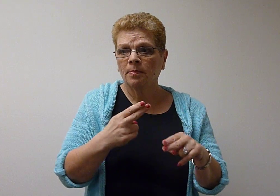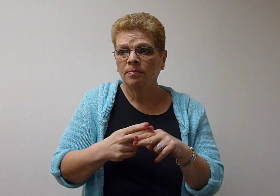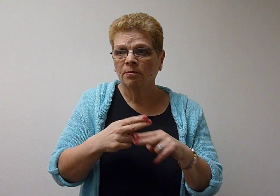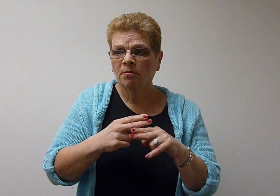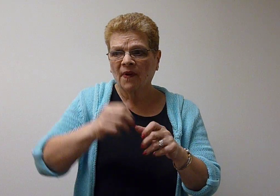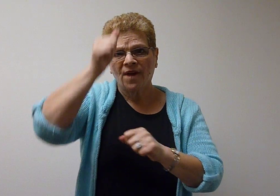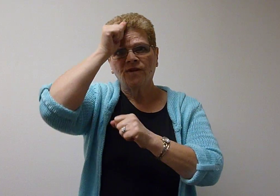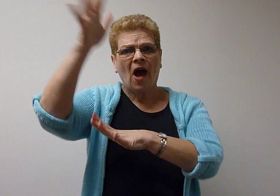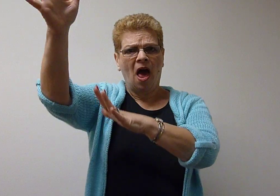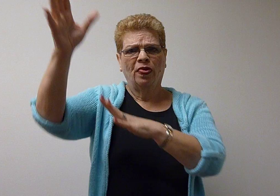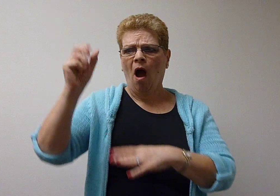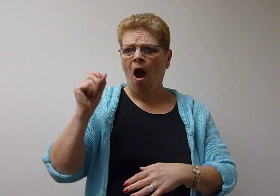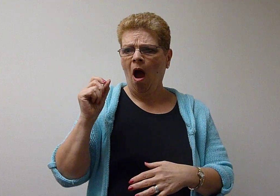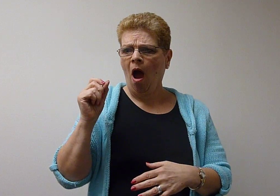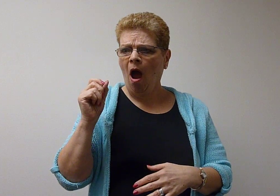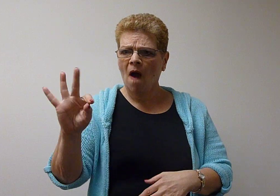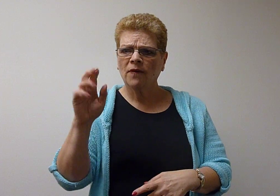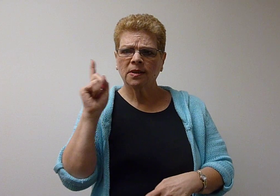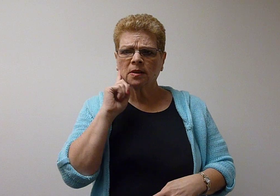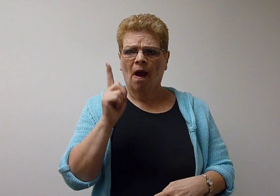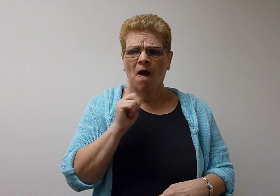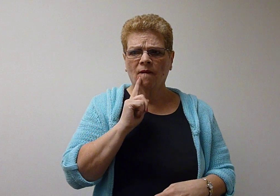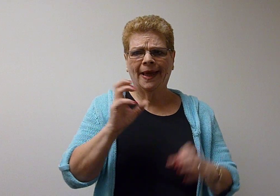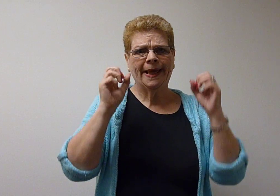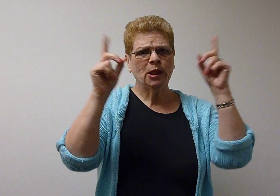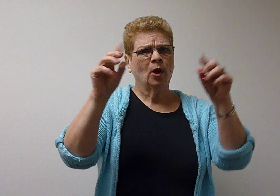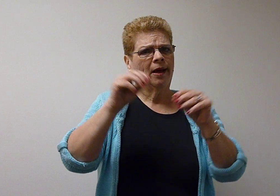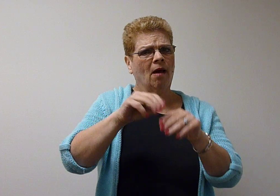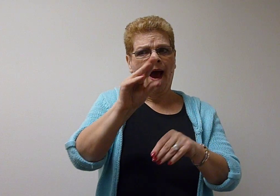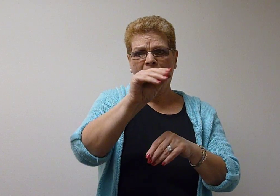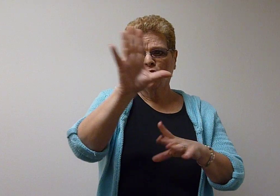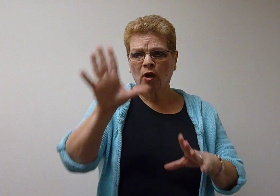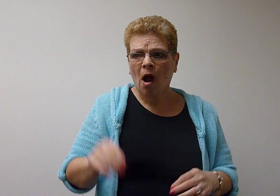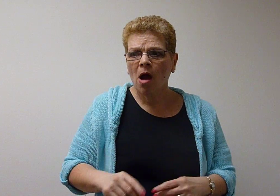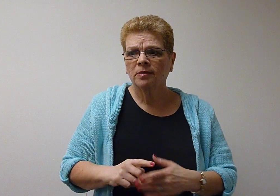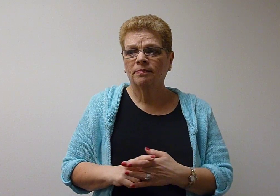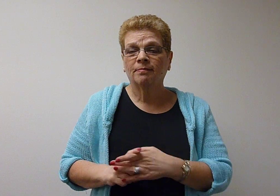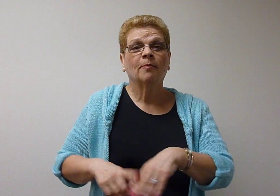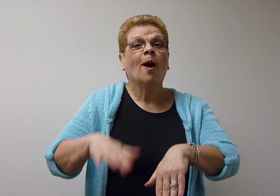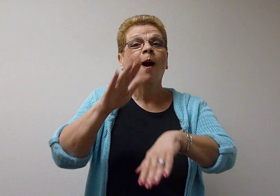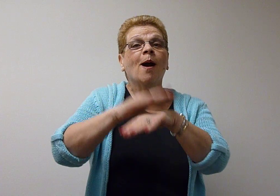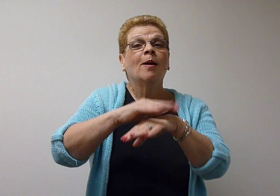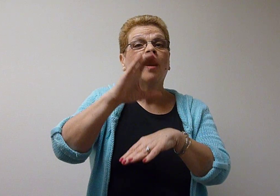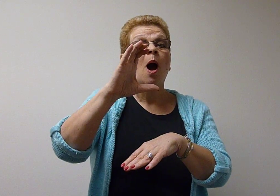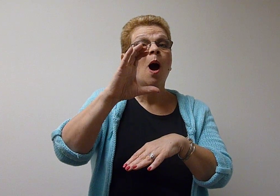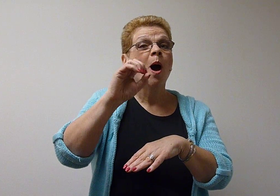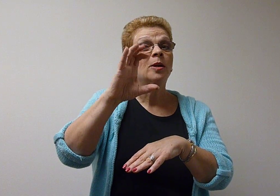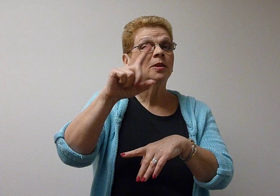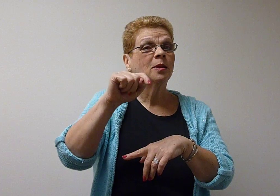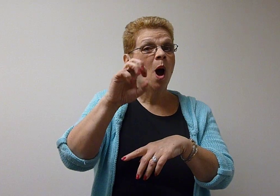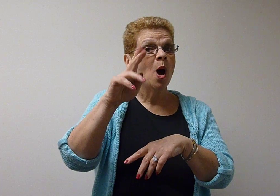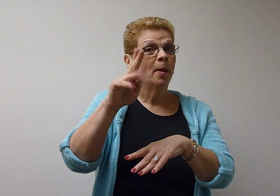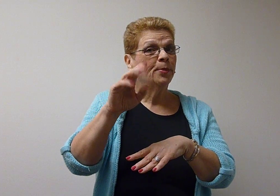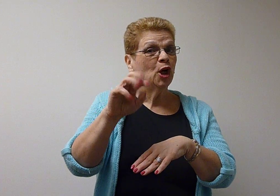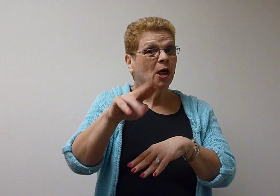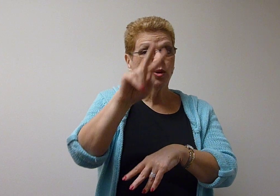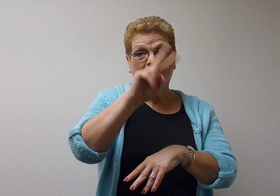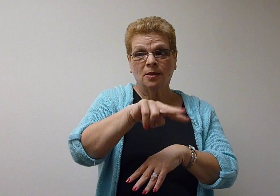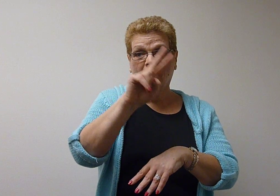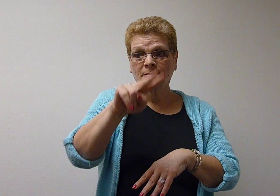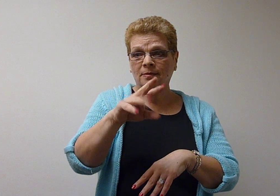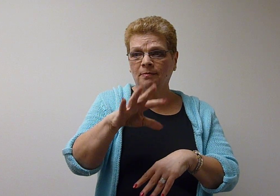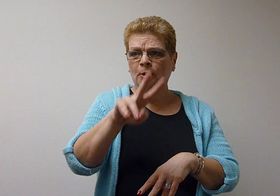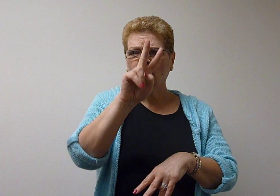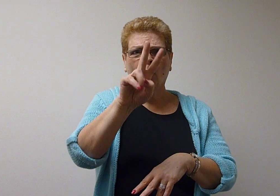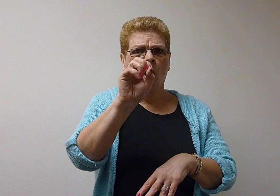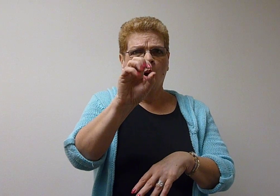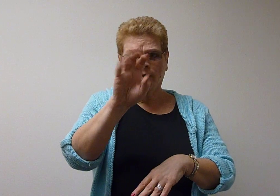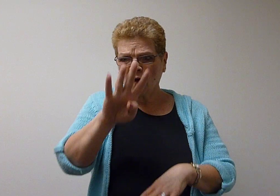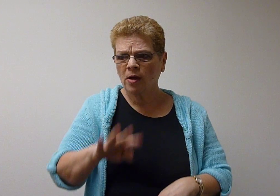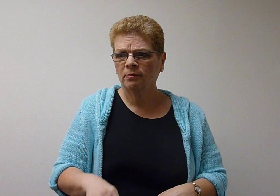“Father of Deaf Education in Africa” on October 22, 2004.